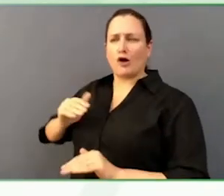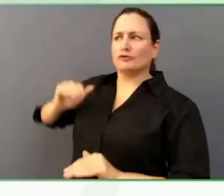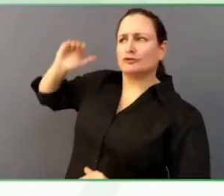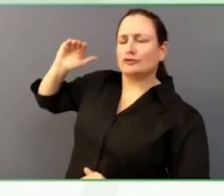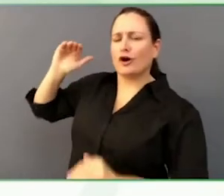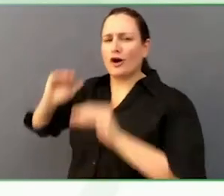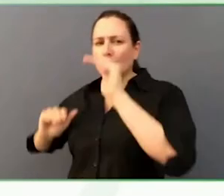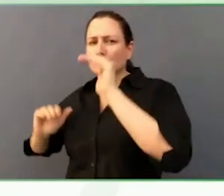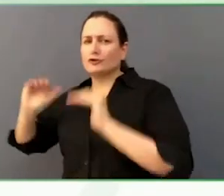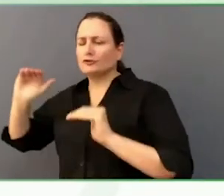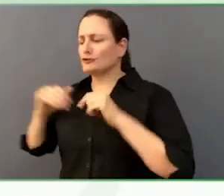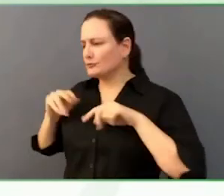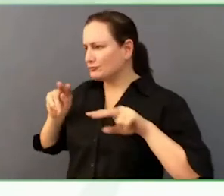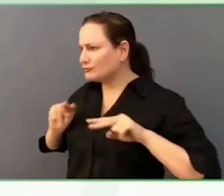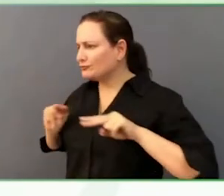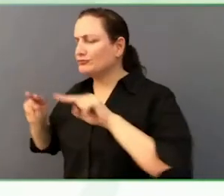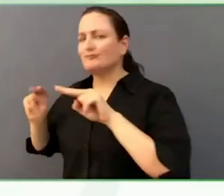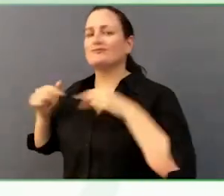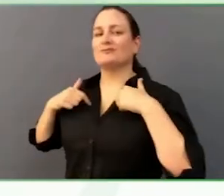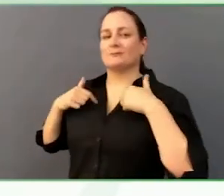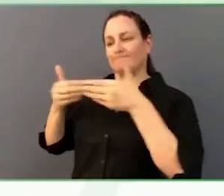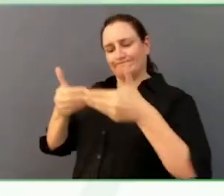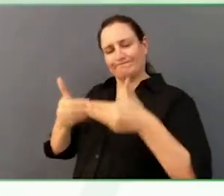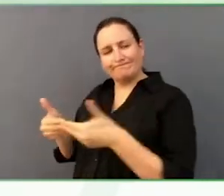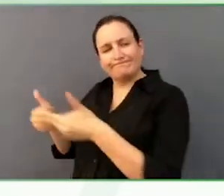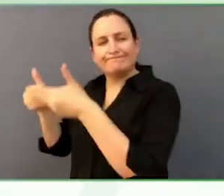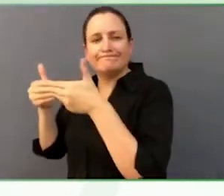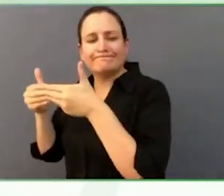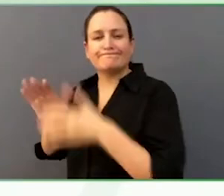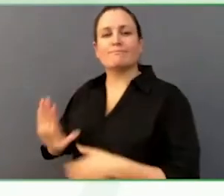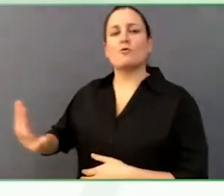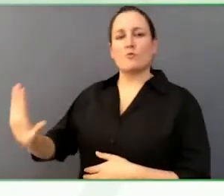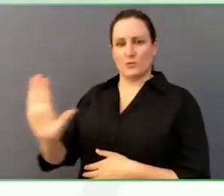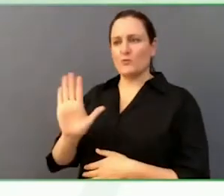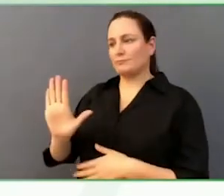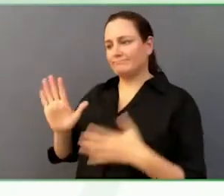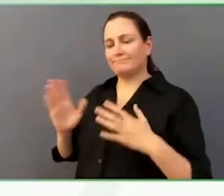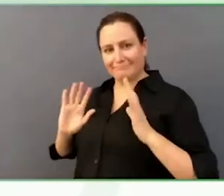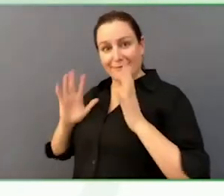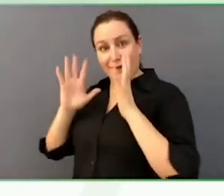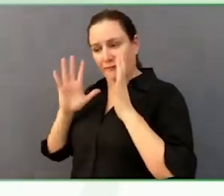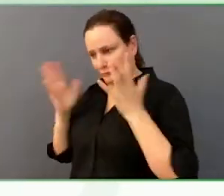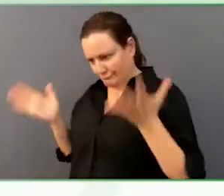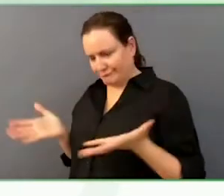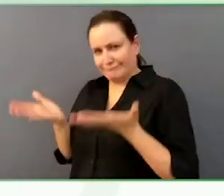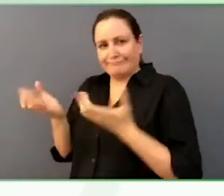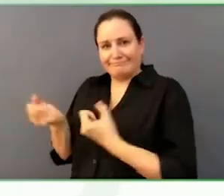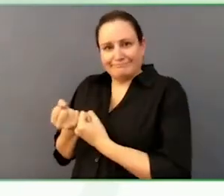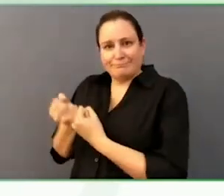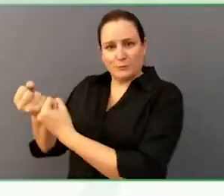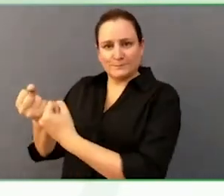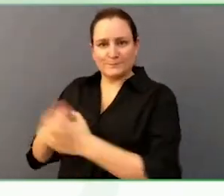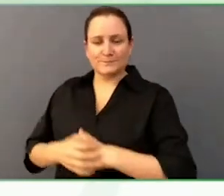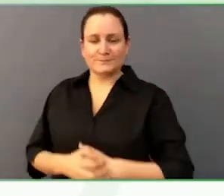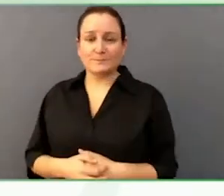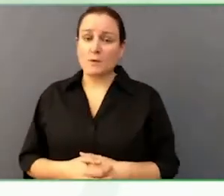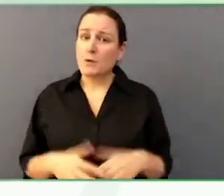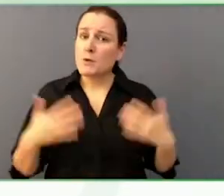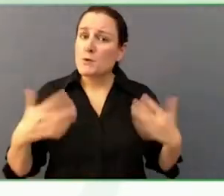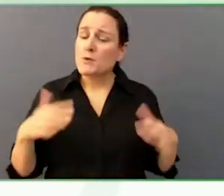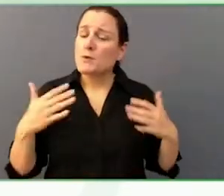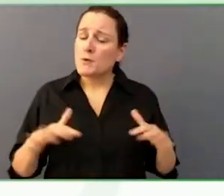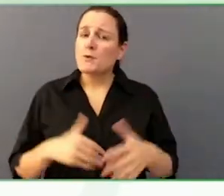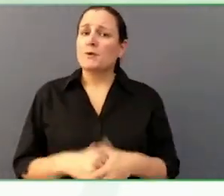Thank you, it is a great way to see a holistic approach to a case study.